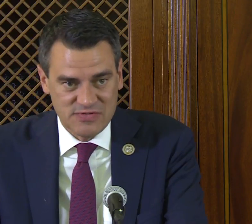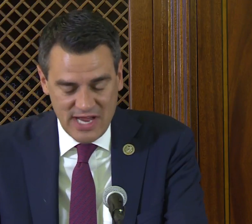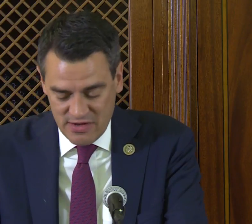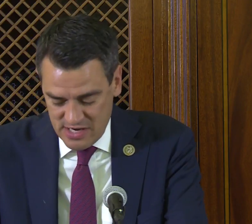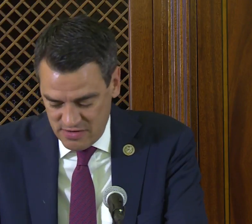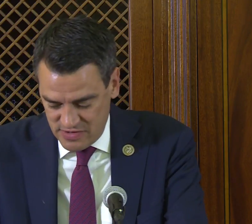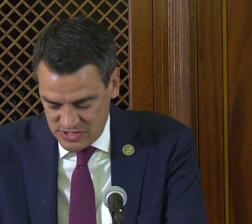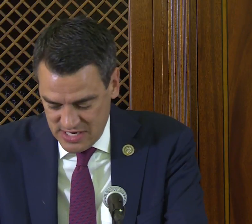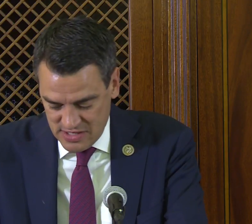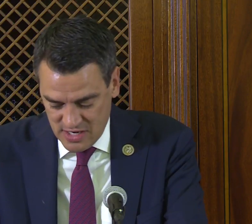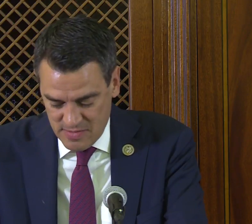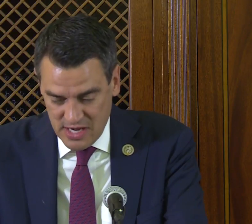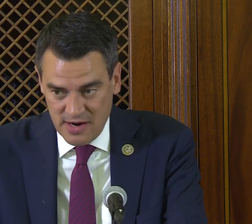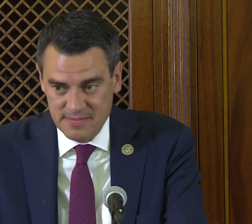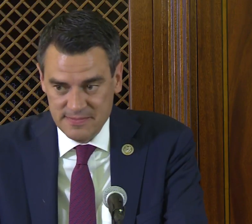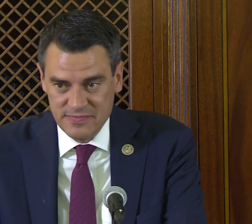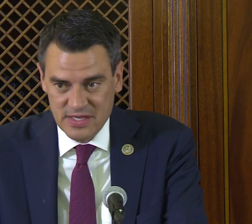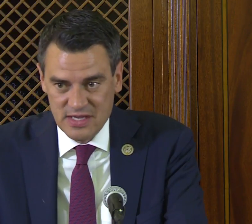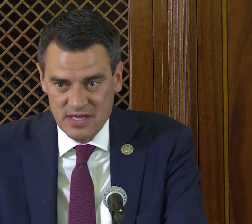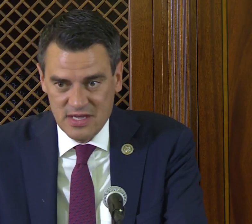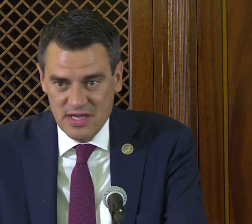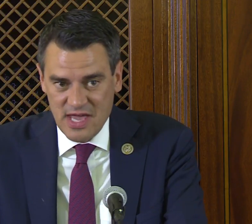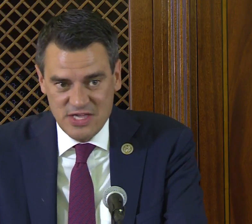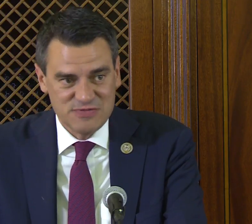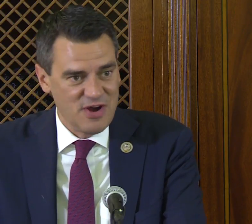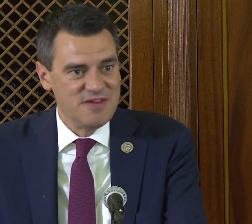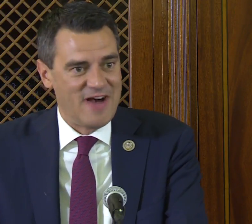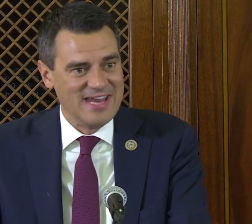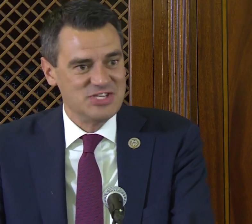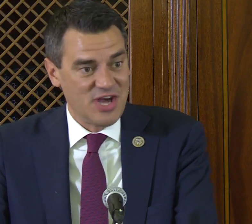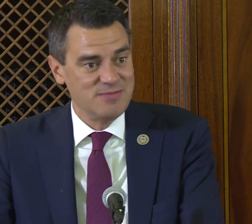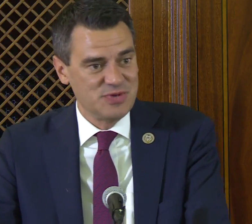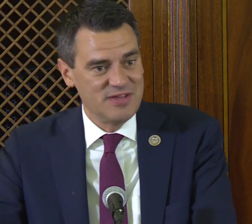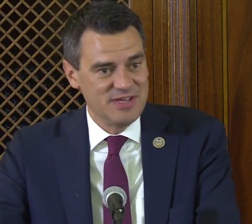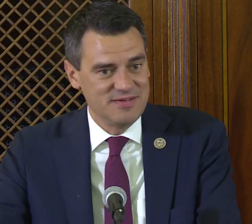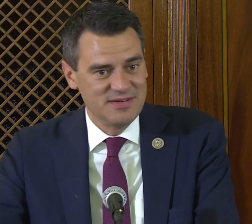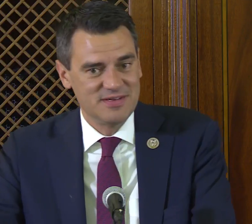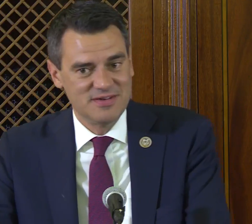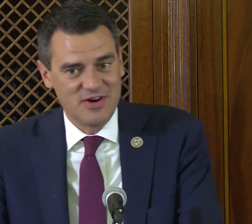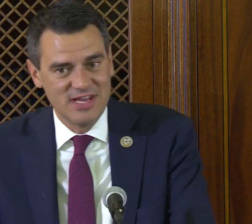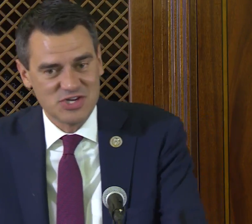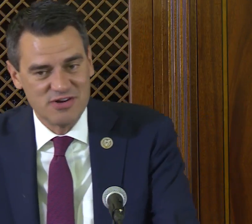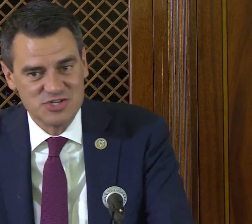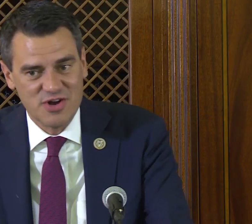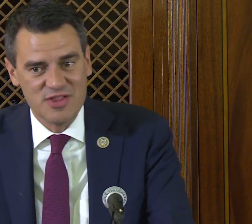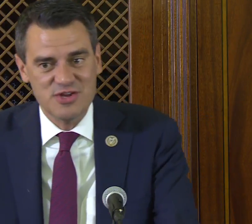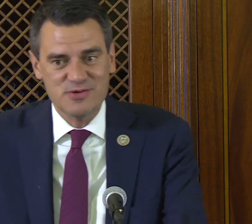for Gallaudet University in the coming year. In these very divided times we live in, it's hard to turn on the news